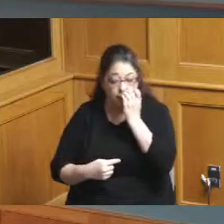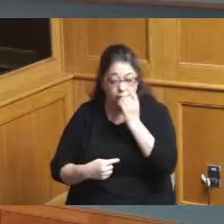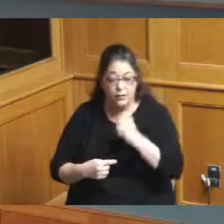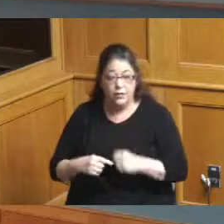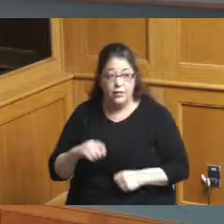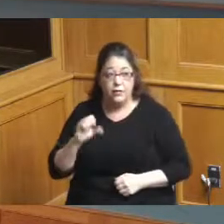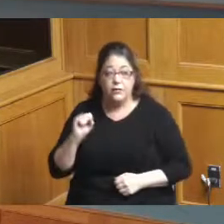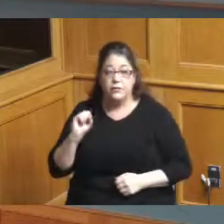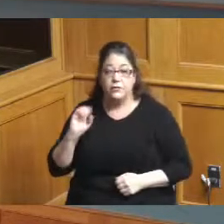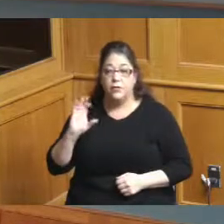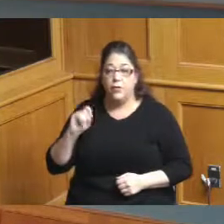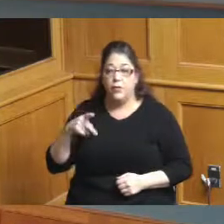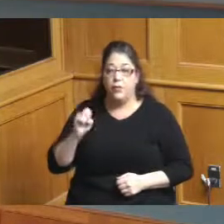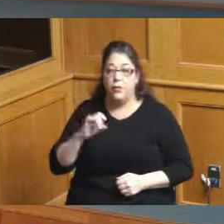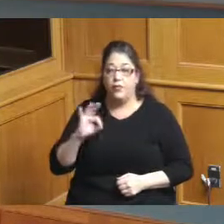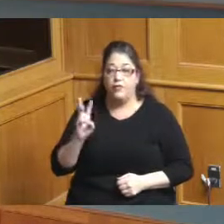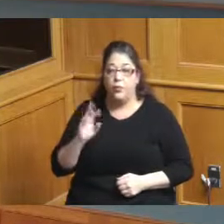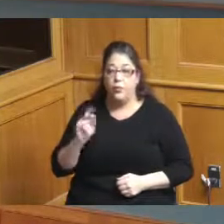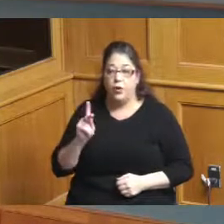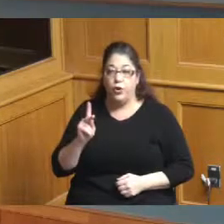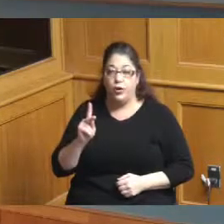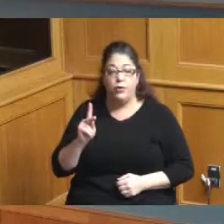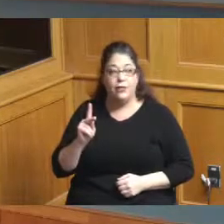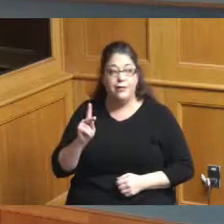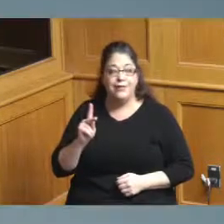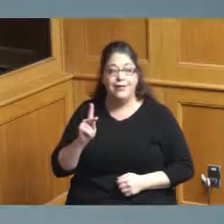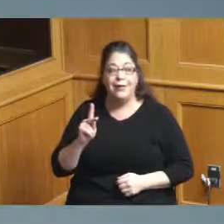and the resolution so the city obviously has the same scope of work that they're considering with